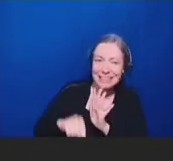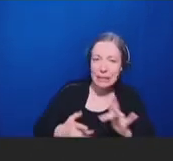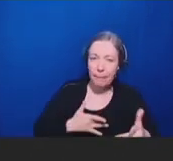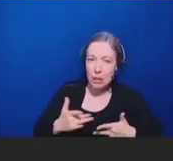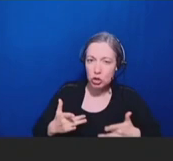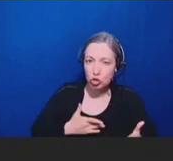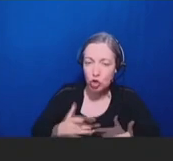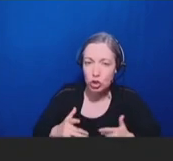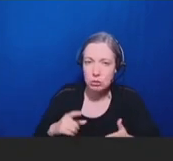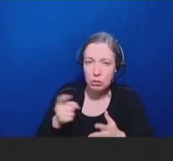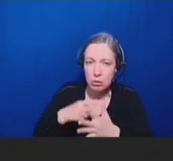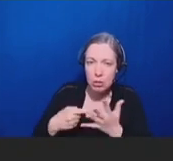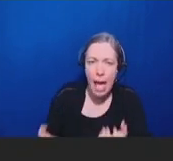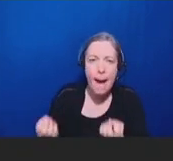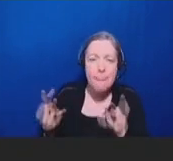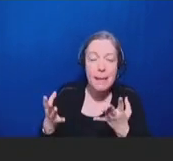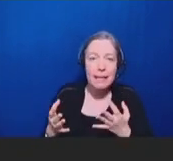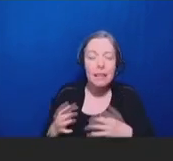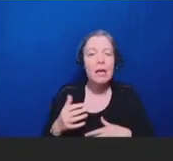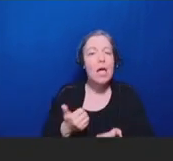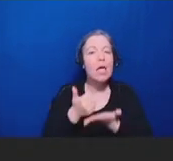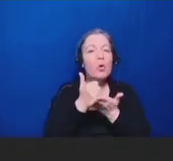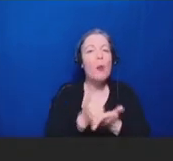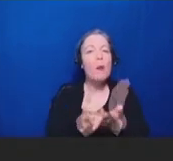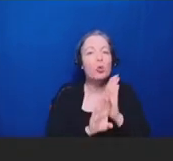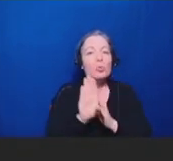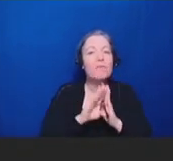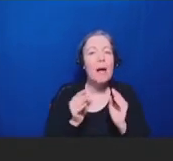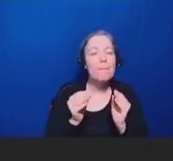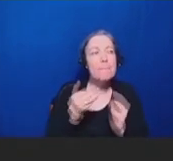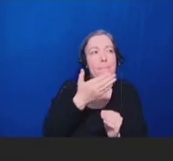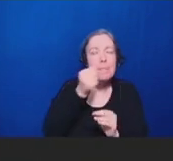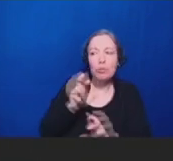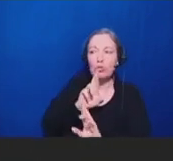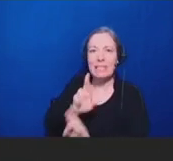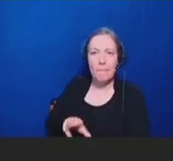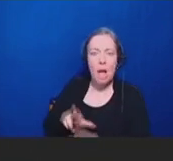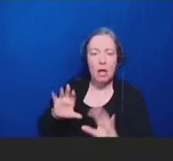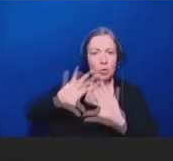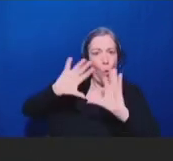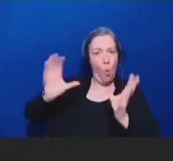formulate a more holistic response to their concerns versus trying to address each one piecemeal.